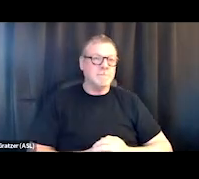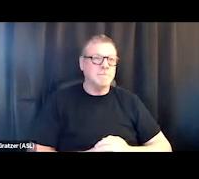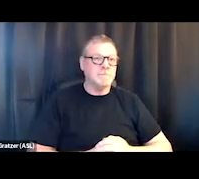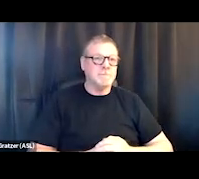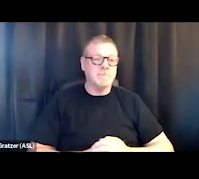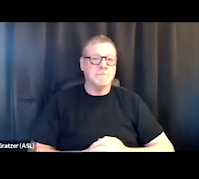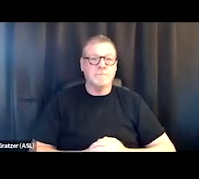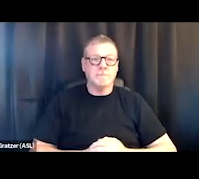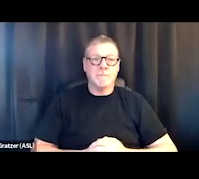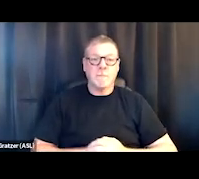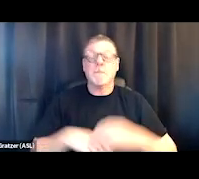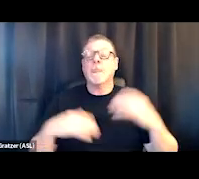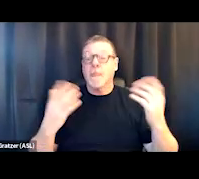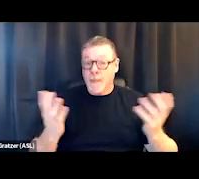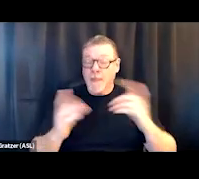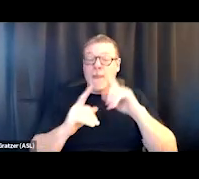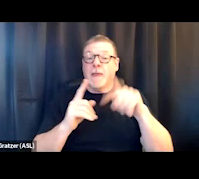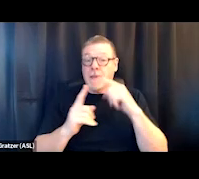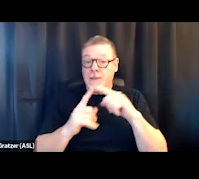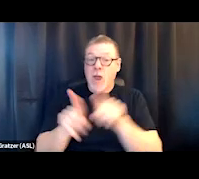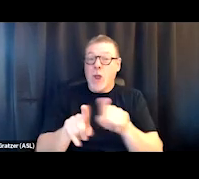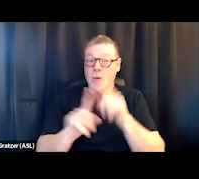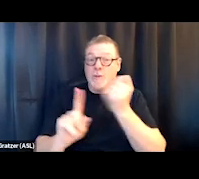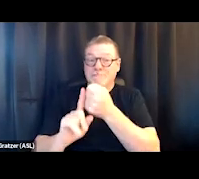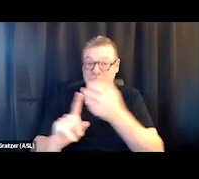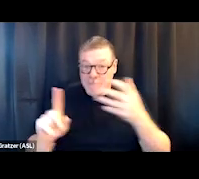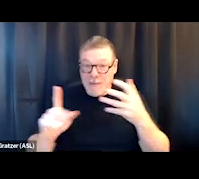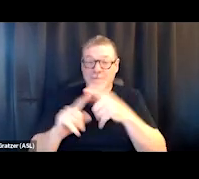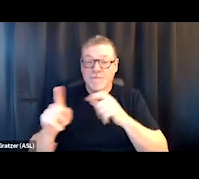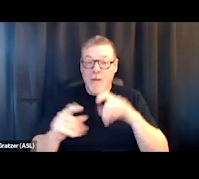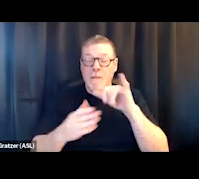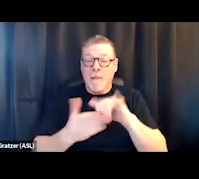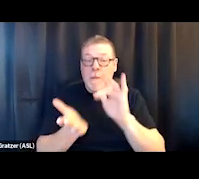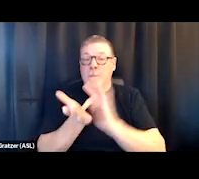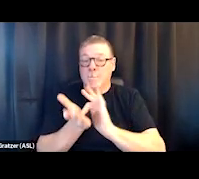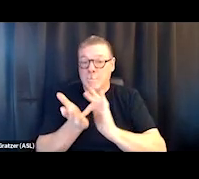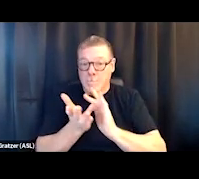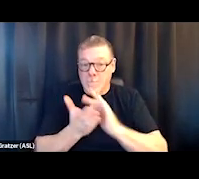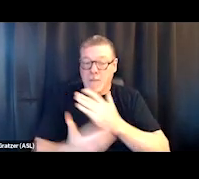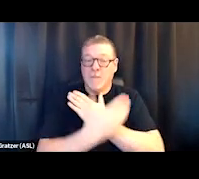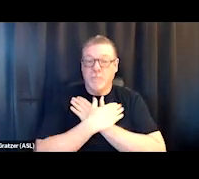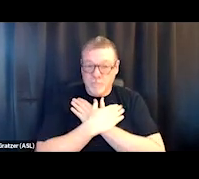So then we also, we expanded recently from the medical respite program, and we recently opened up.